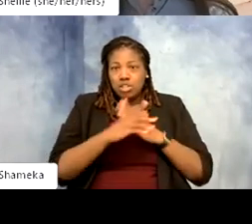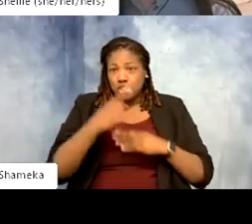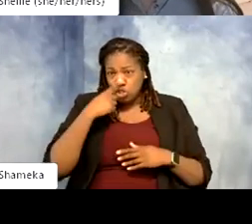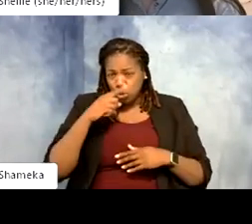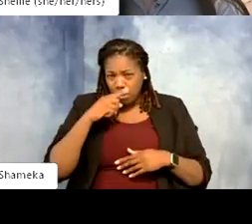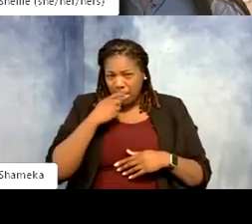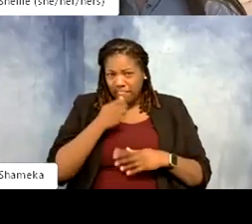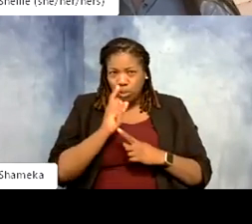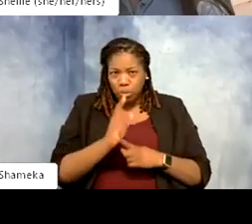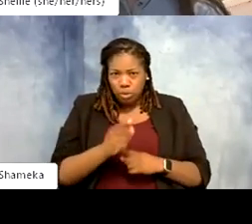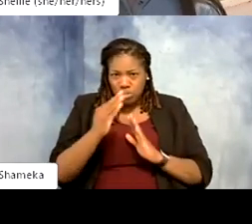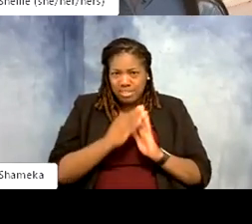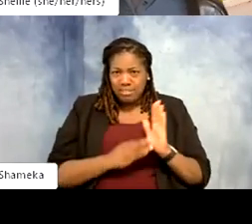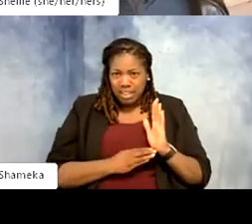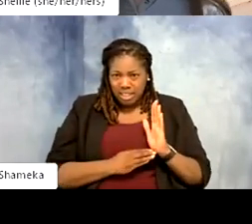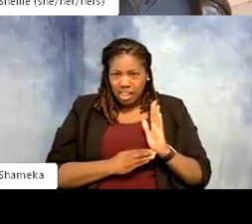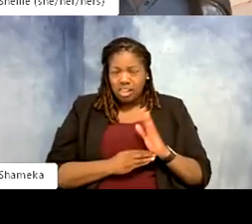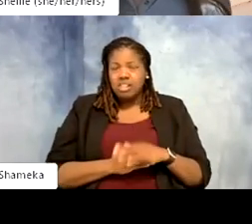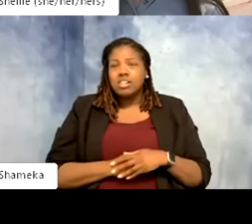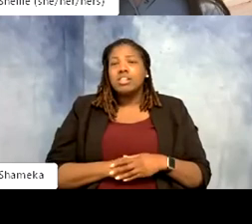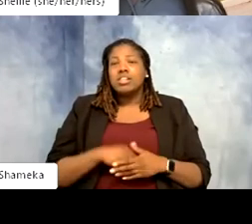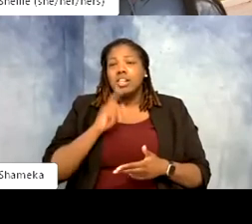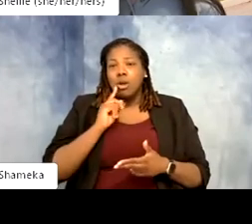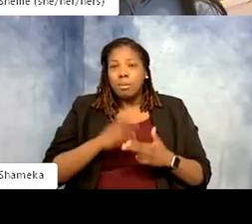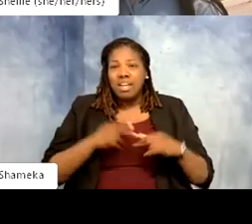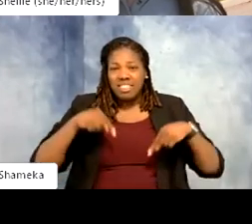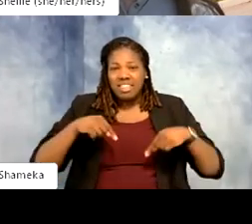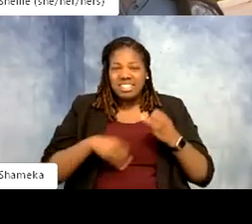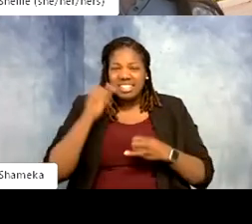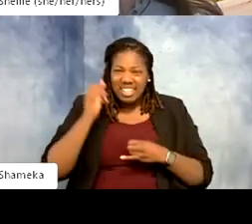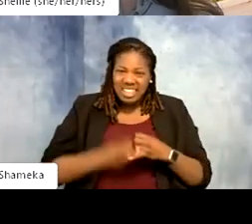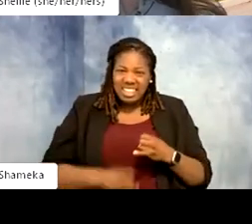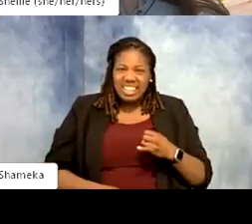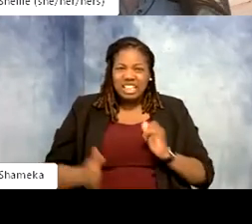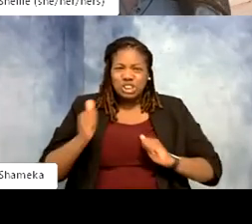minutes to fill that out. As I mentioned this is the last installment of UnZOOsual Careers for the